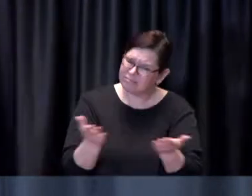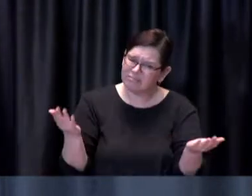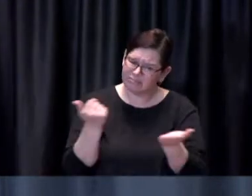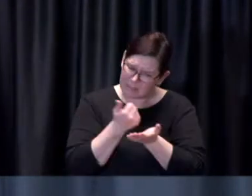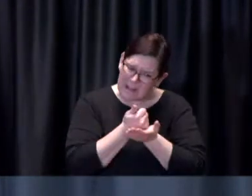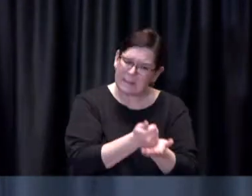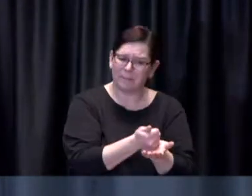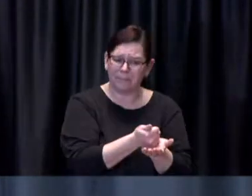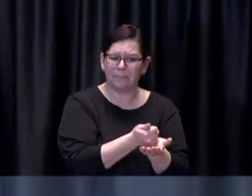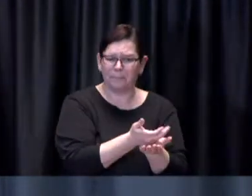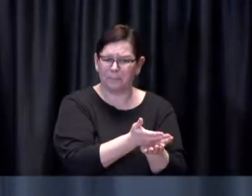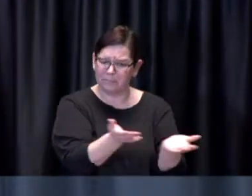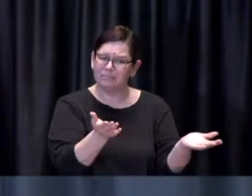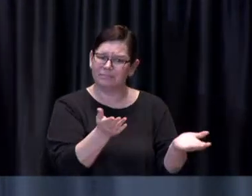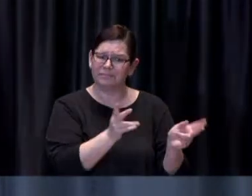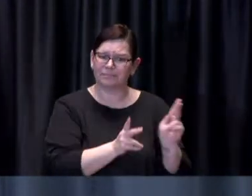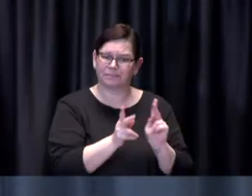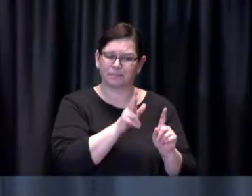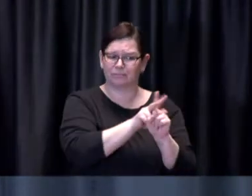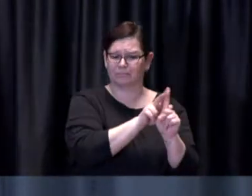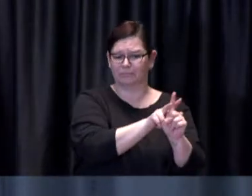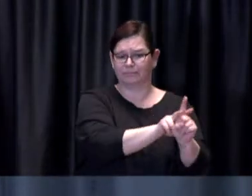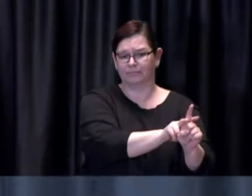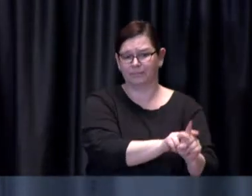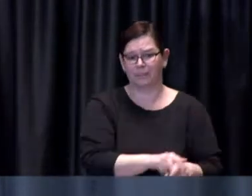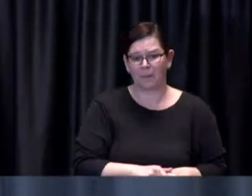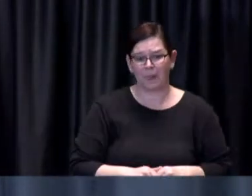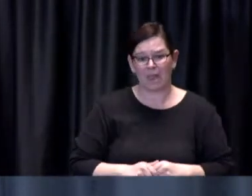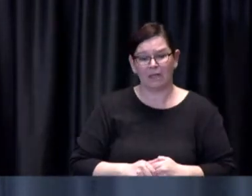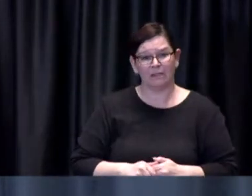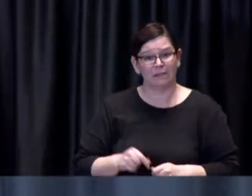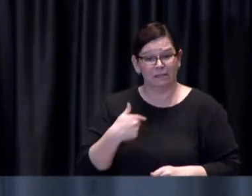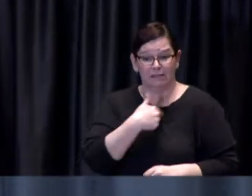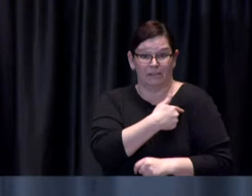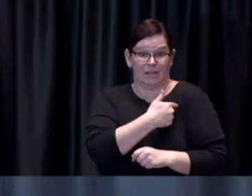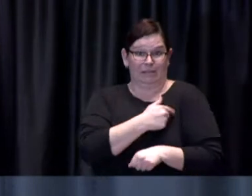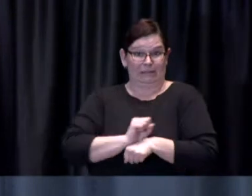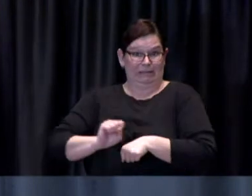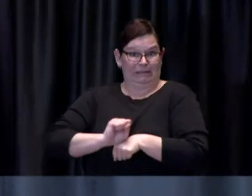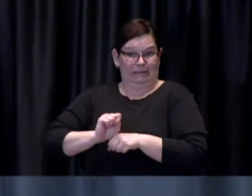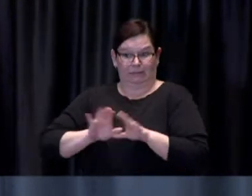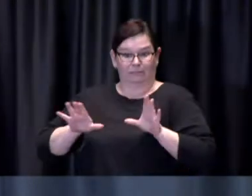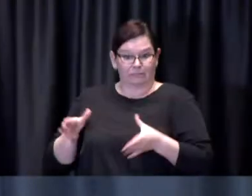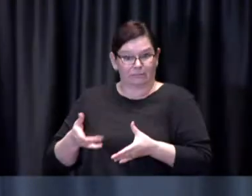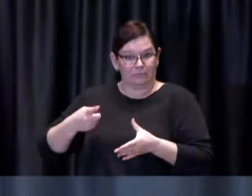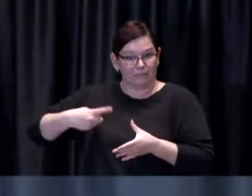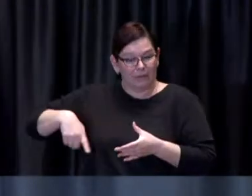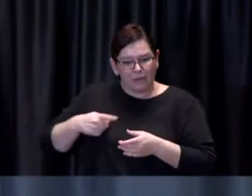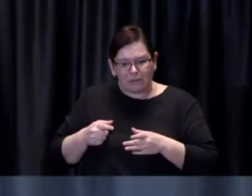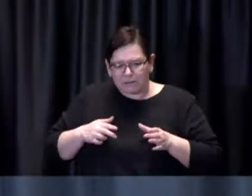Our Immunization Task Force is continuing to it continuing to identify viable options